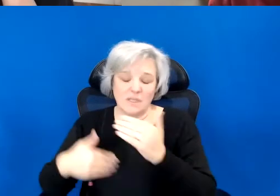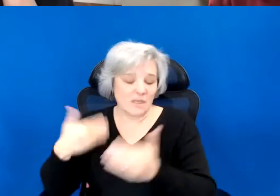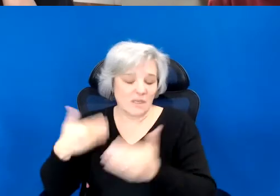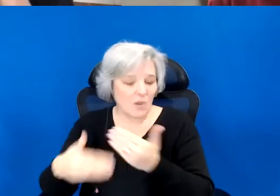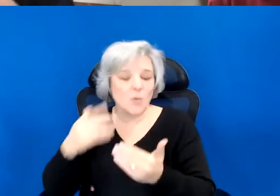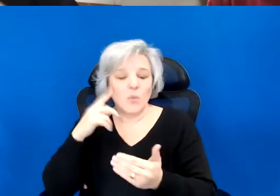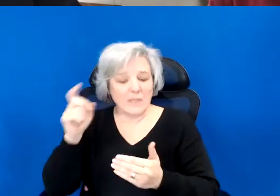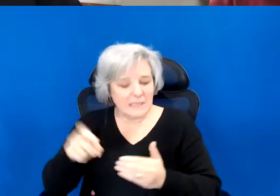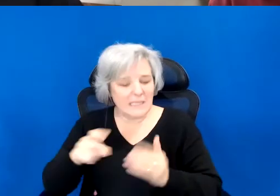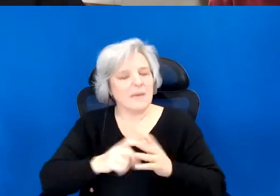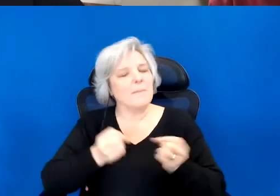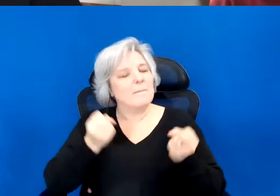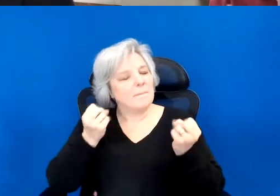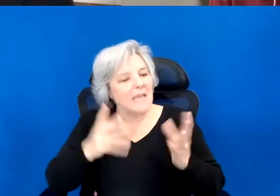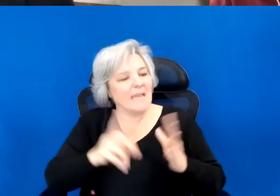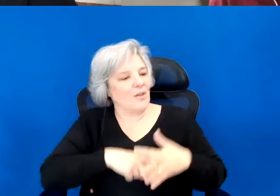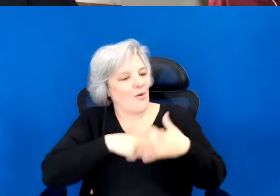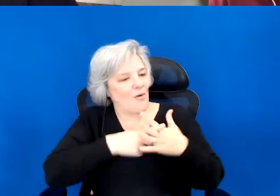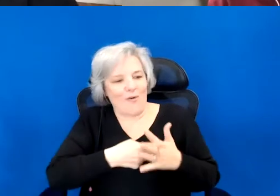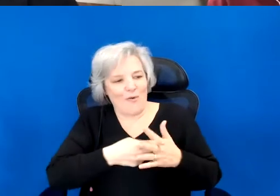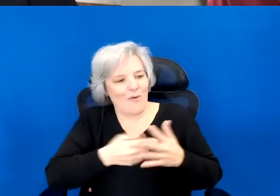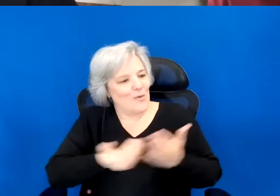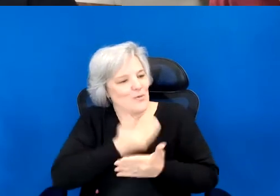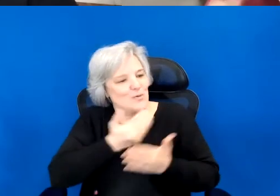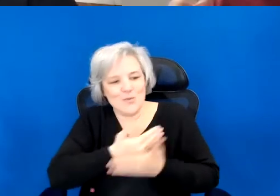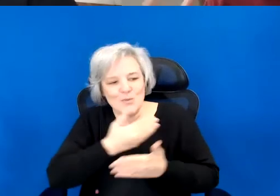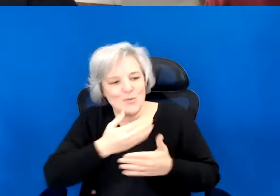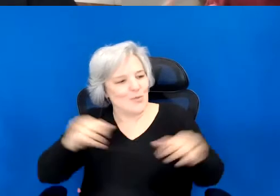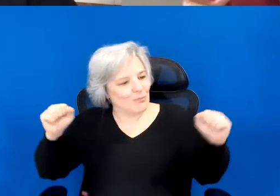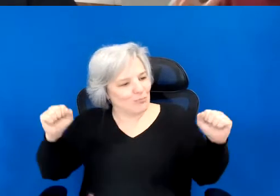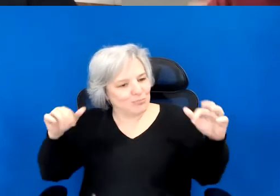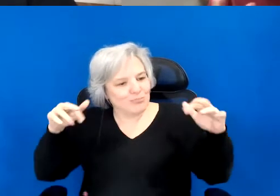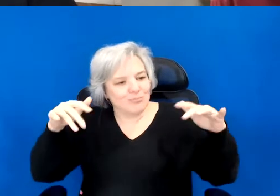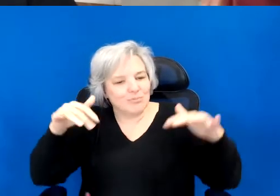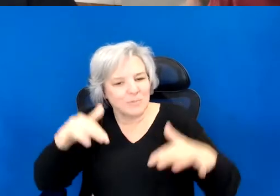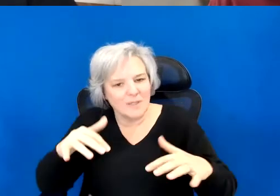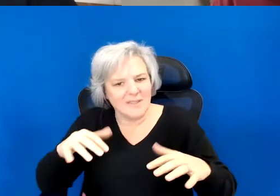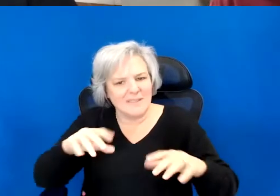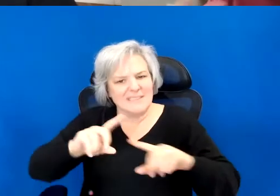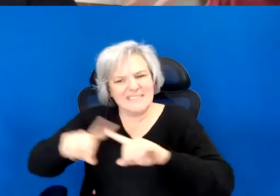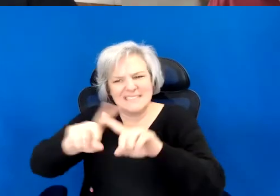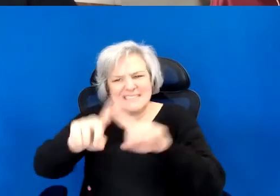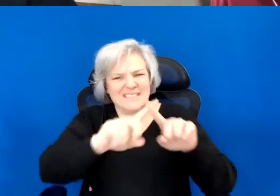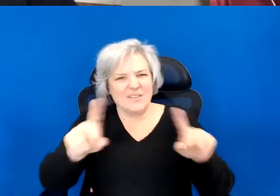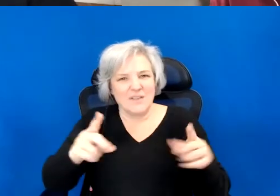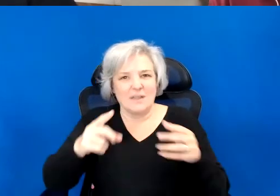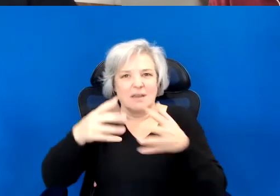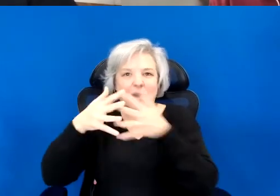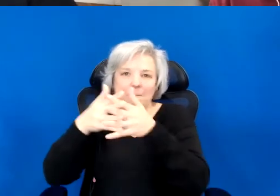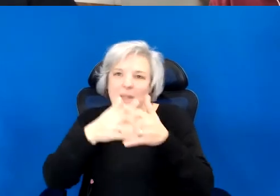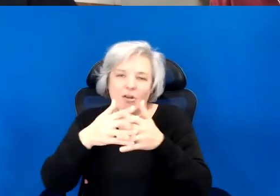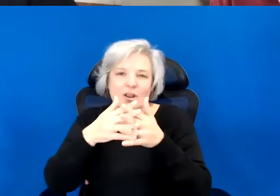So even as this is happening, our nations, the Americans, all of these.